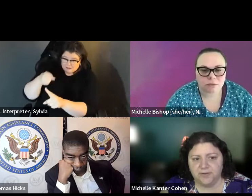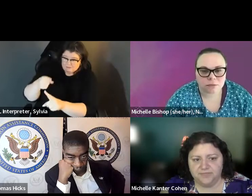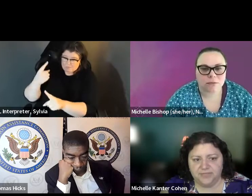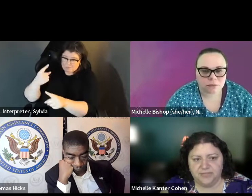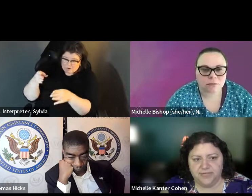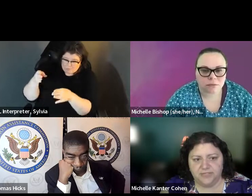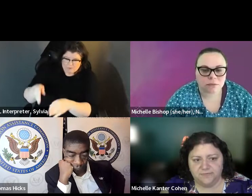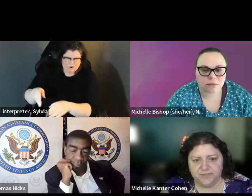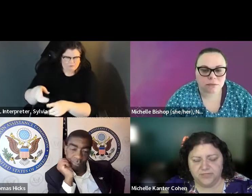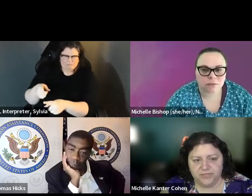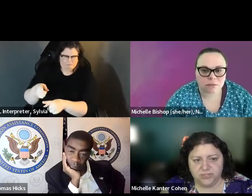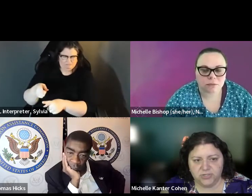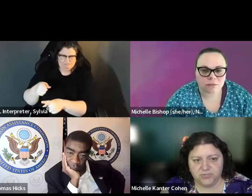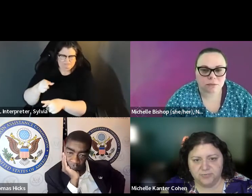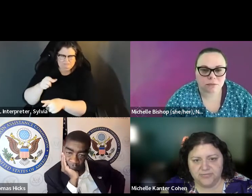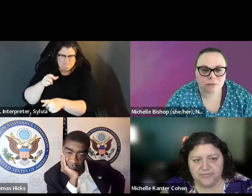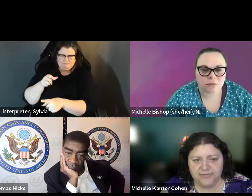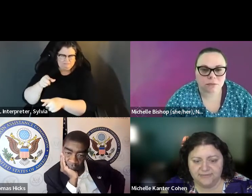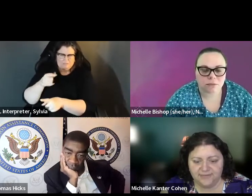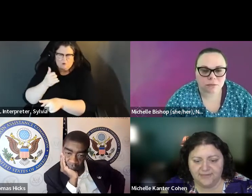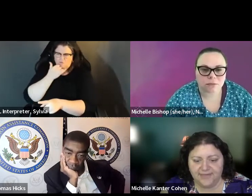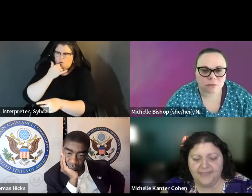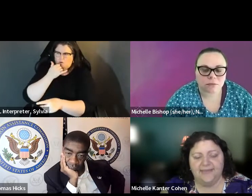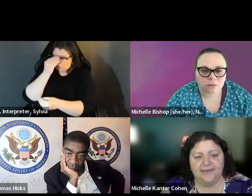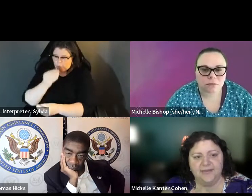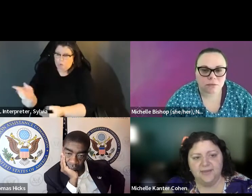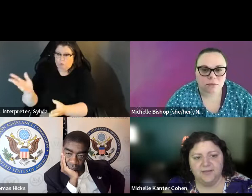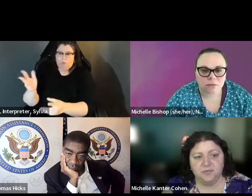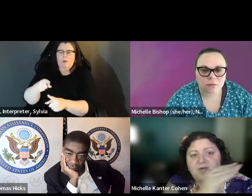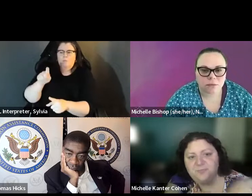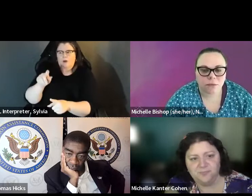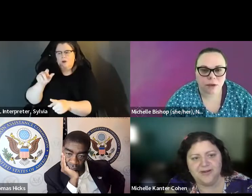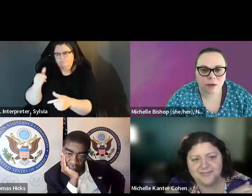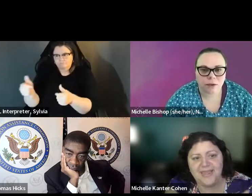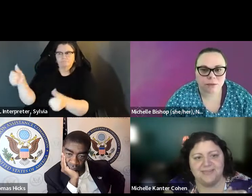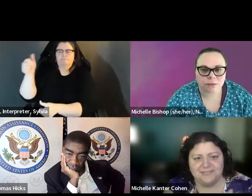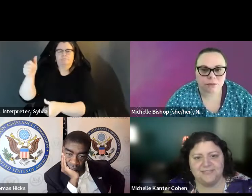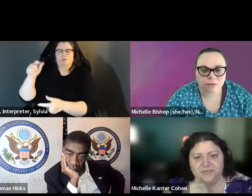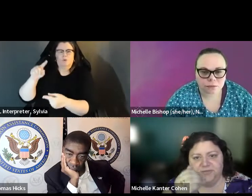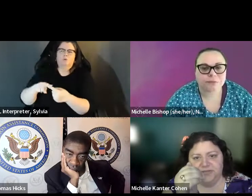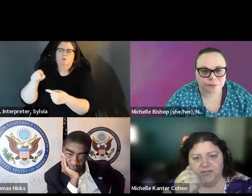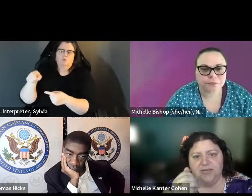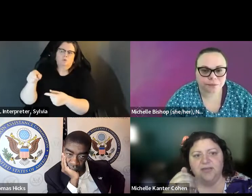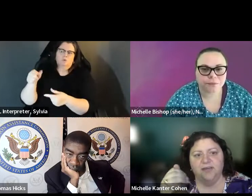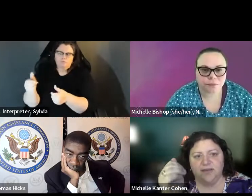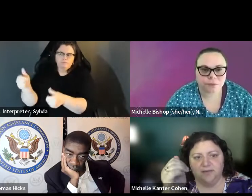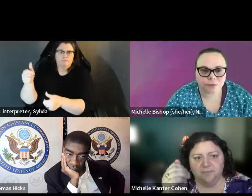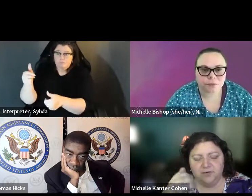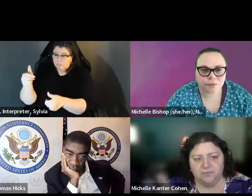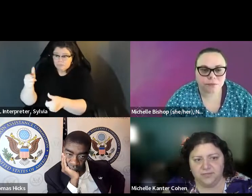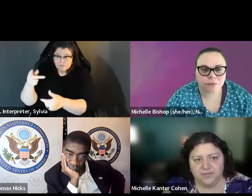If you have a problem pull worker, that's giving people bad information, whether it's about Id or their rights under habits to that private ballot on the machine, or anything really the hotline volunteers are definitely trained when there's a problem with the poll worker that needs to to go up to the s a problem with a poll worker, that needs the go up to the election official in charge of the pre-sink, and